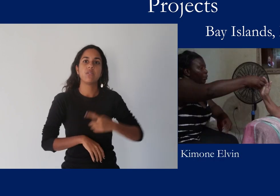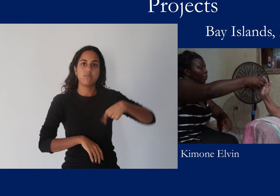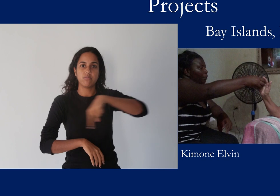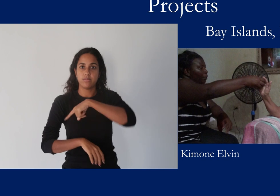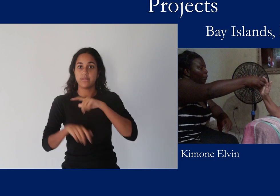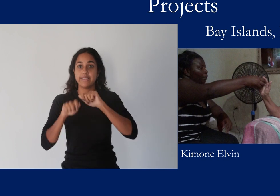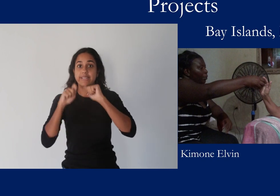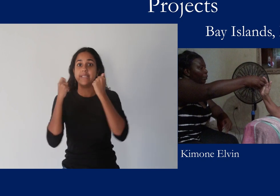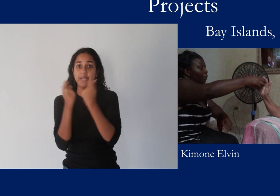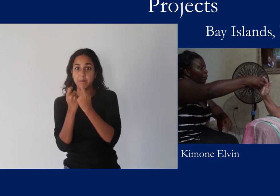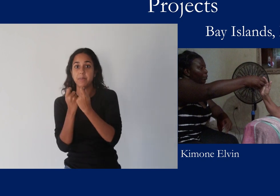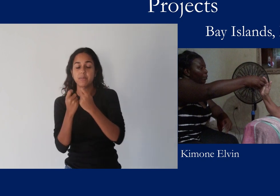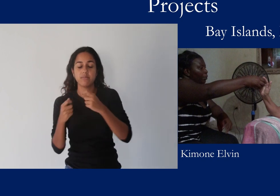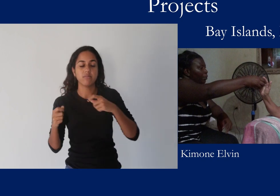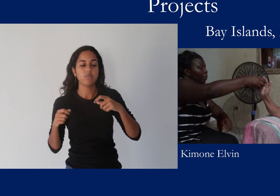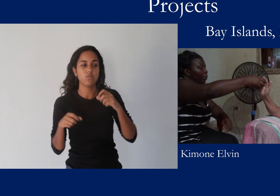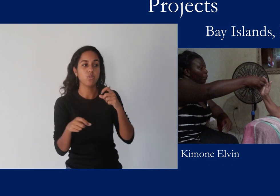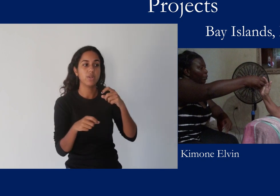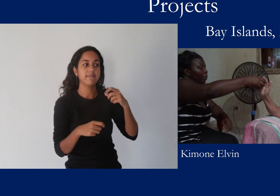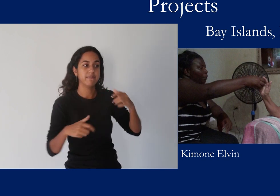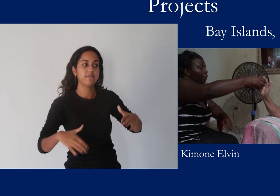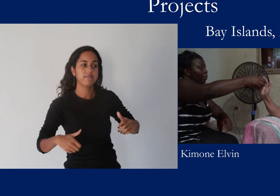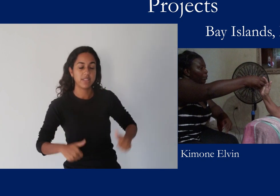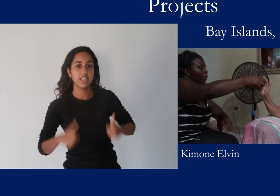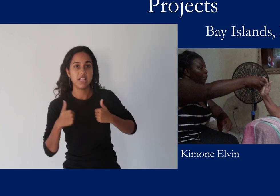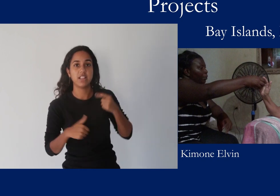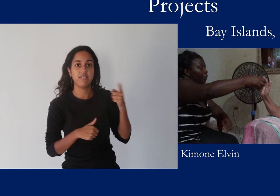The research team lived in the Bay Islands for three months during the project.